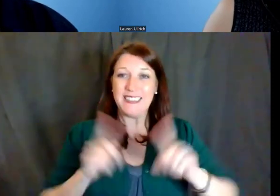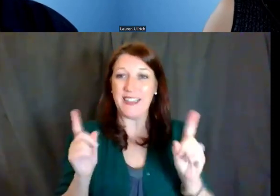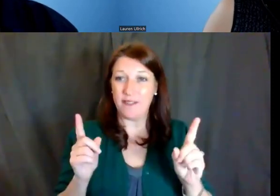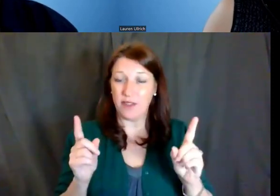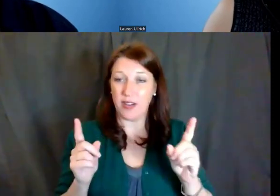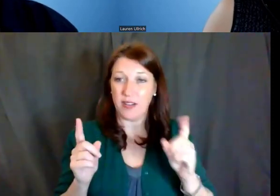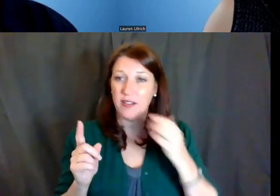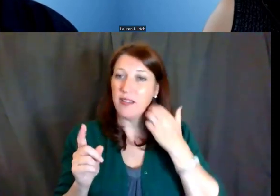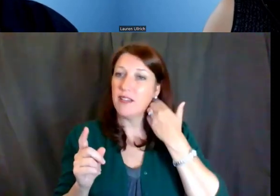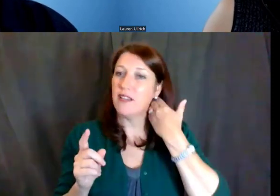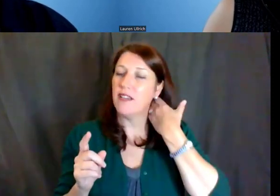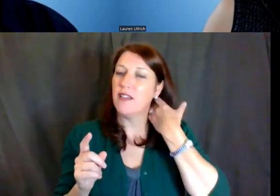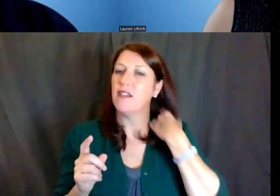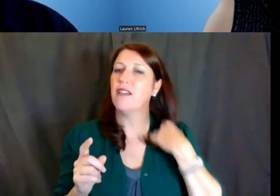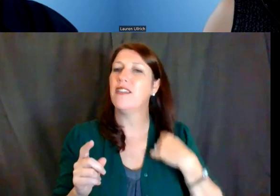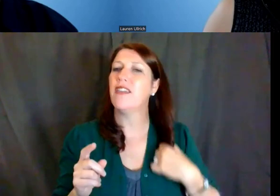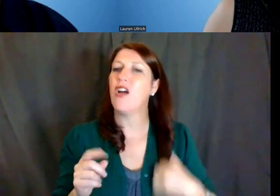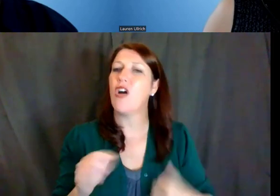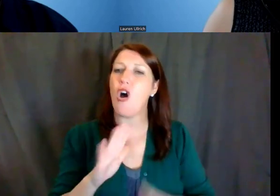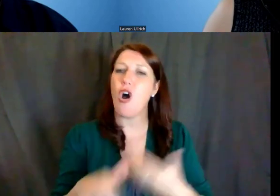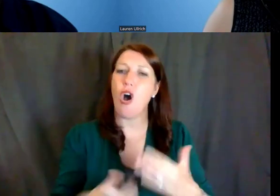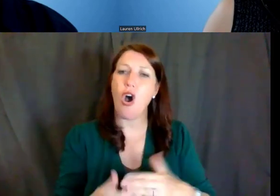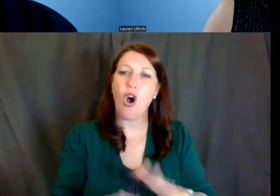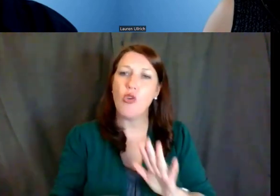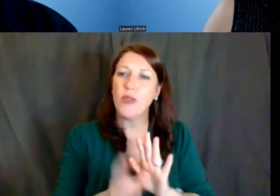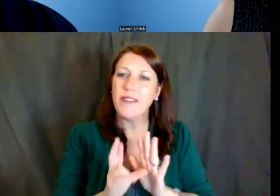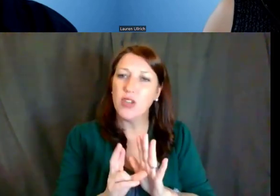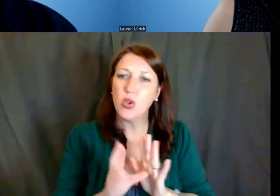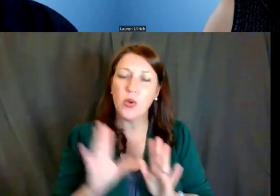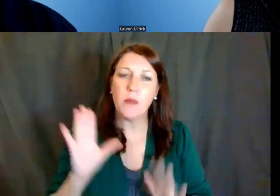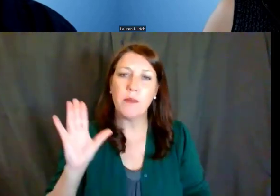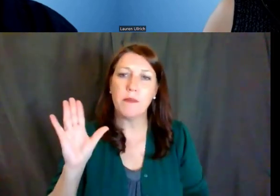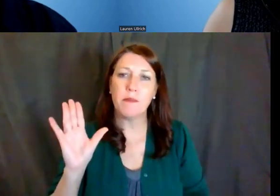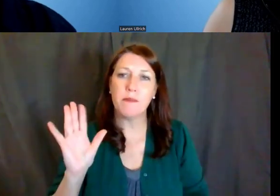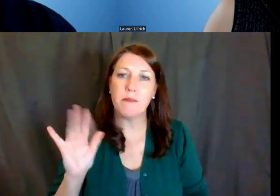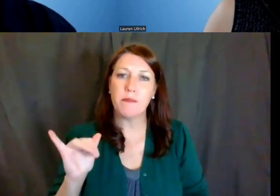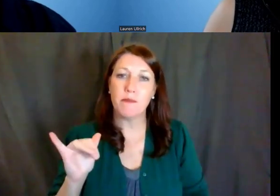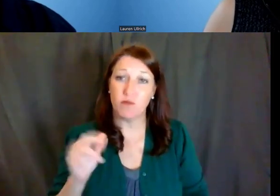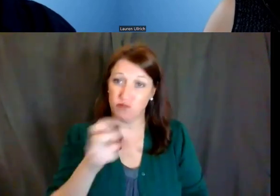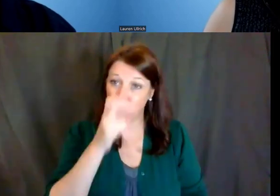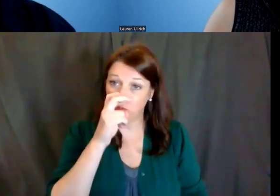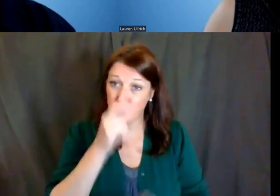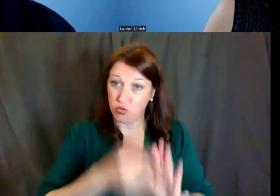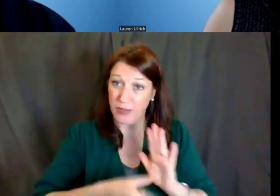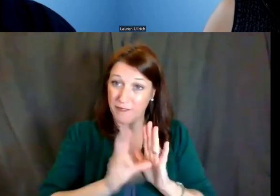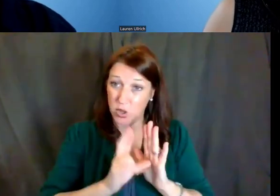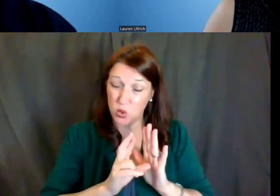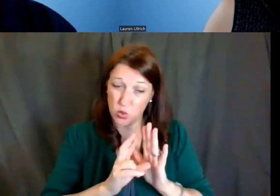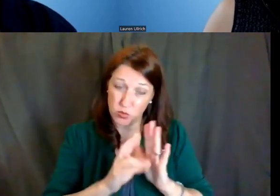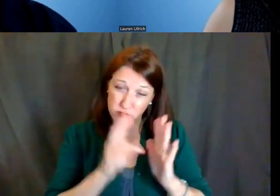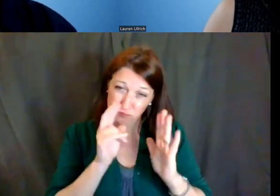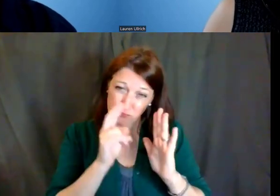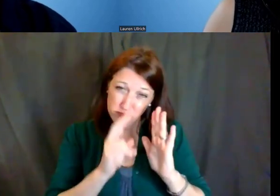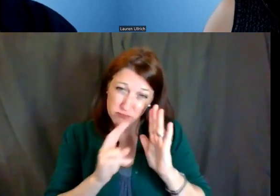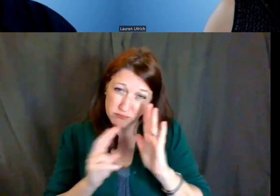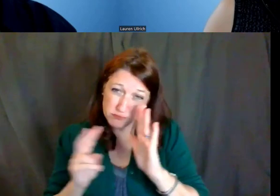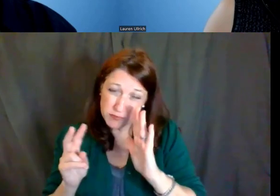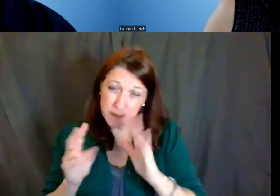They are all reviewed, rigorously reviewed, by reviewers.